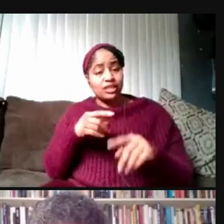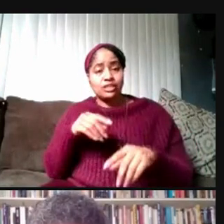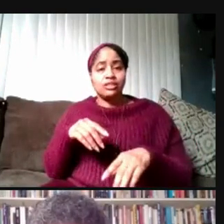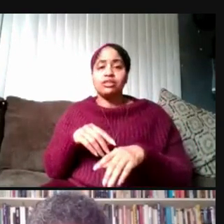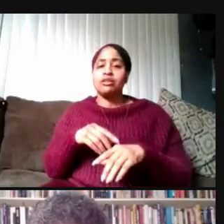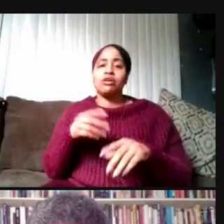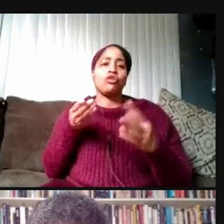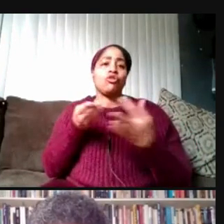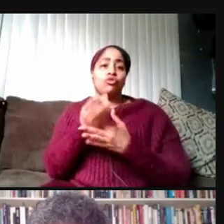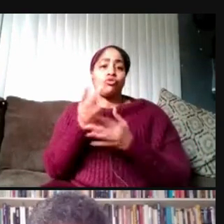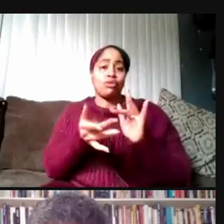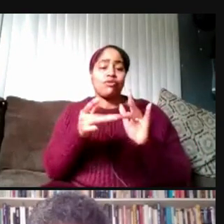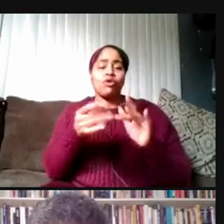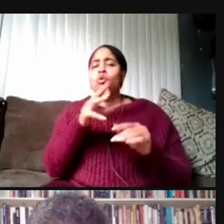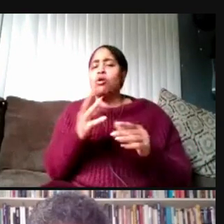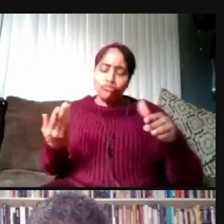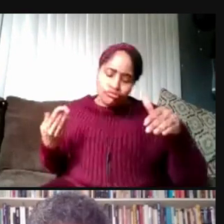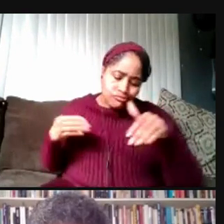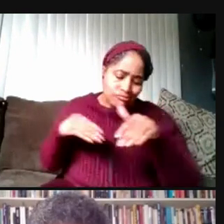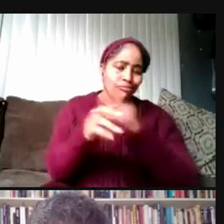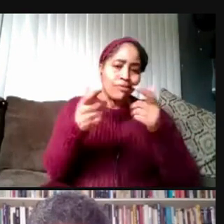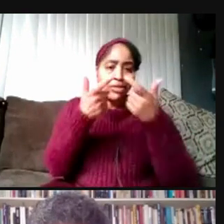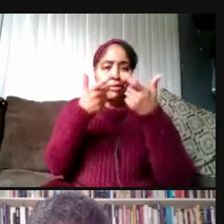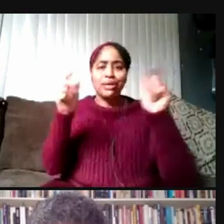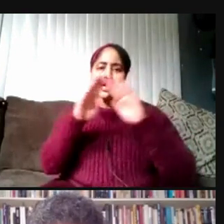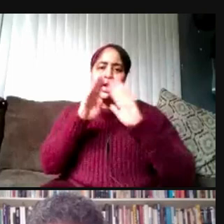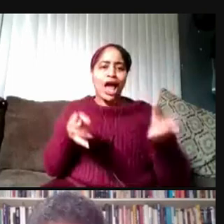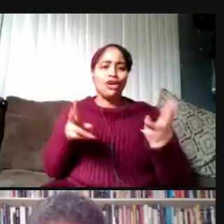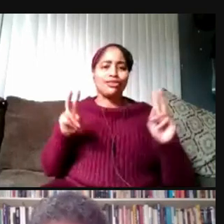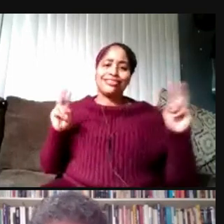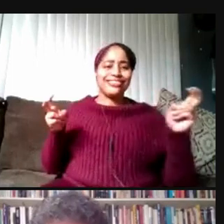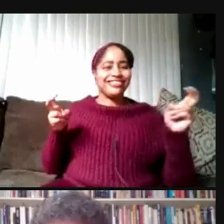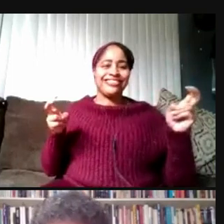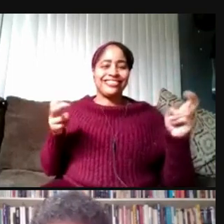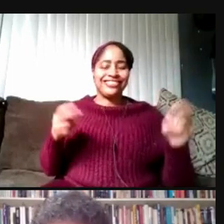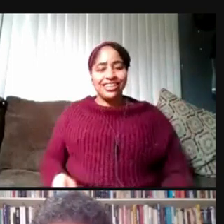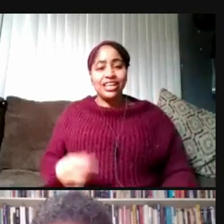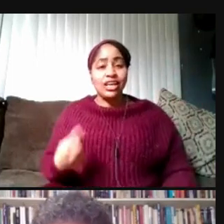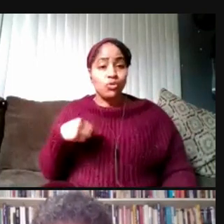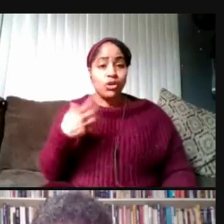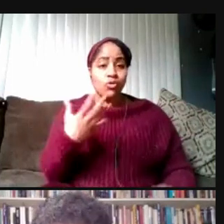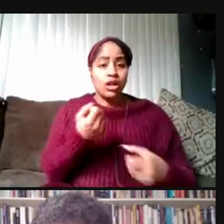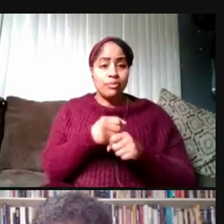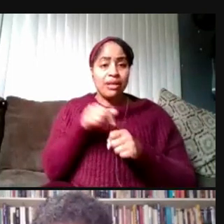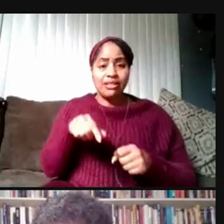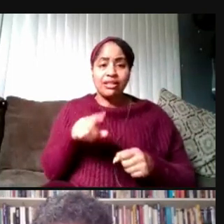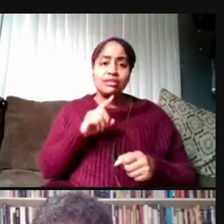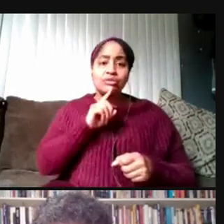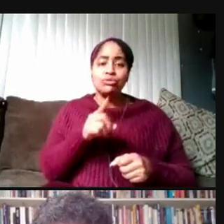Graduation is such a special time for all of us at U of M, and we wanna make this milestone in our graduates' lives